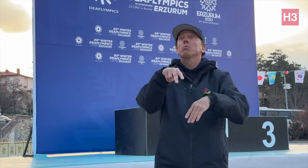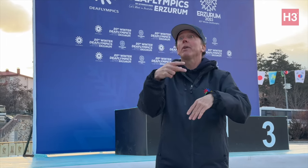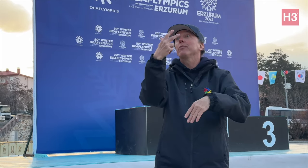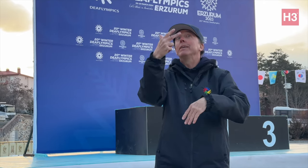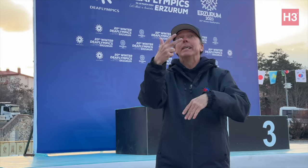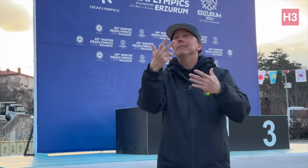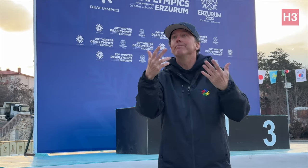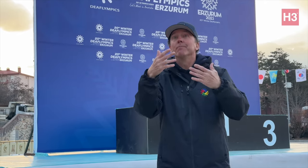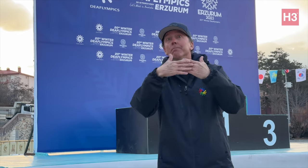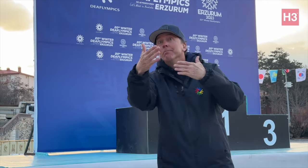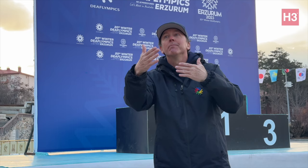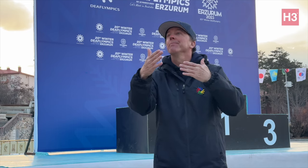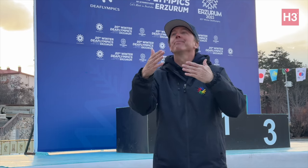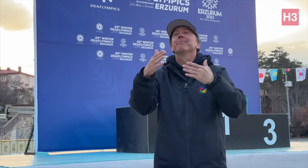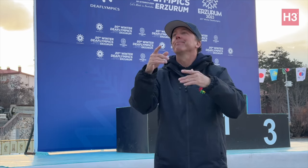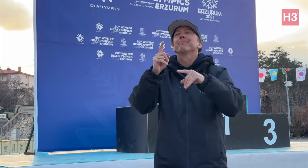According to ICSD's rules, we could not accept any applications